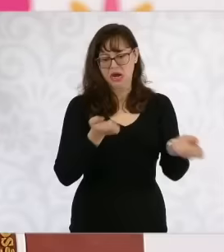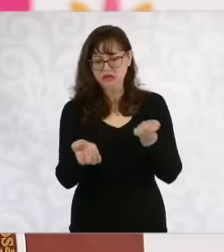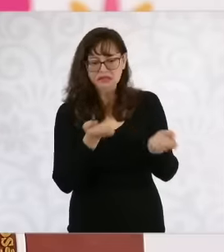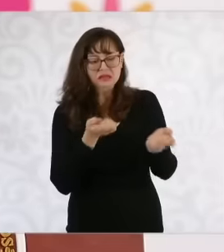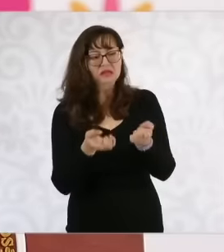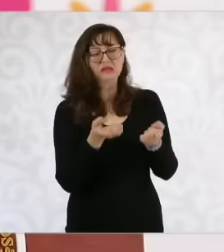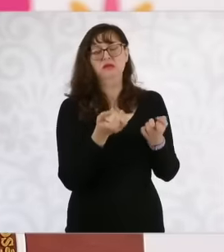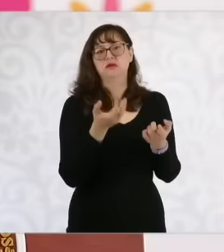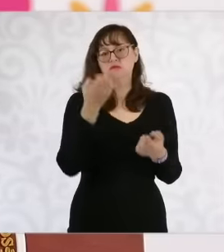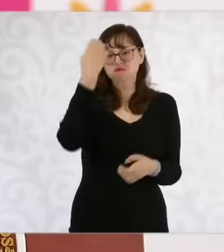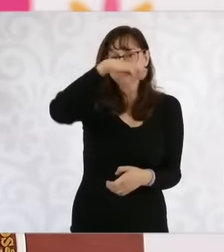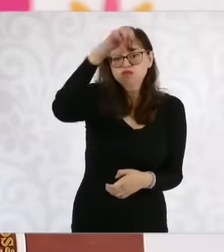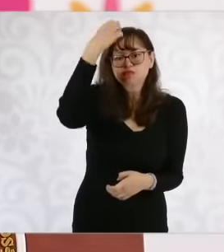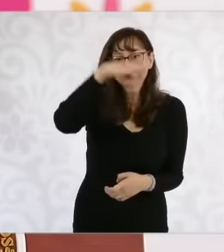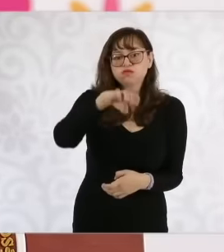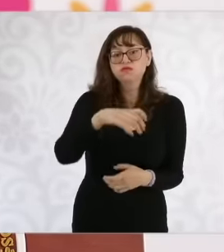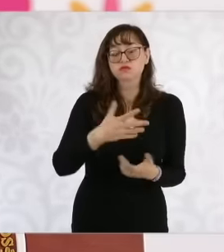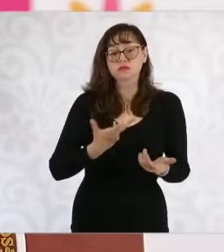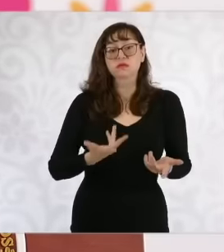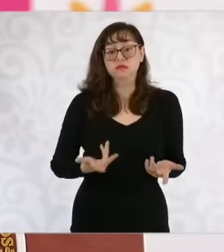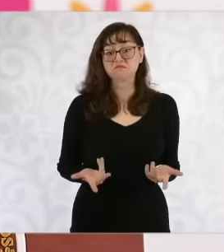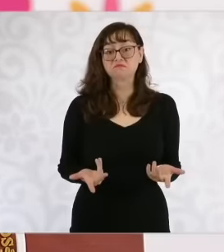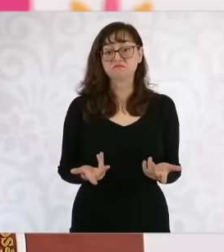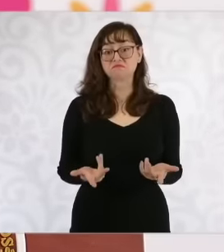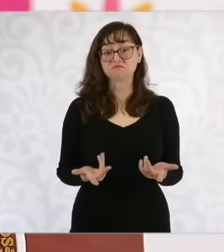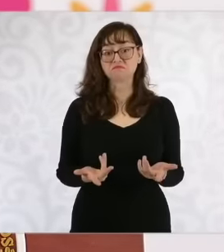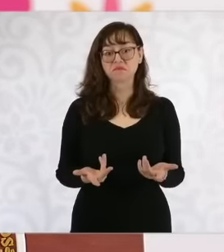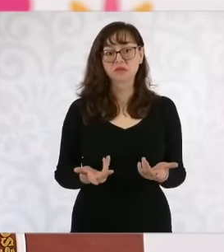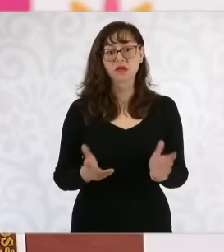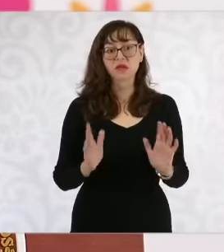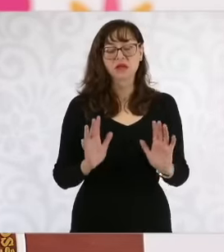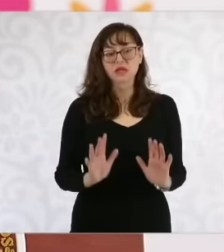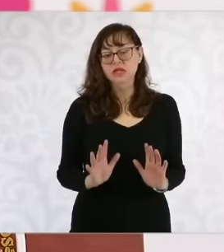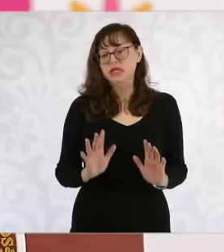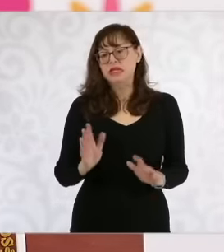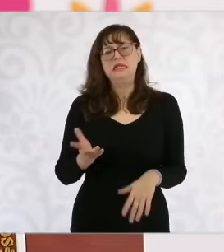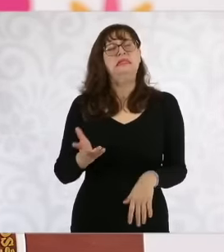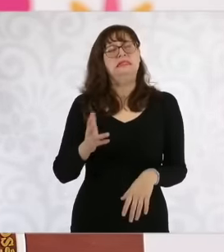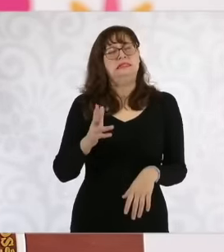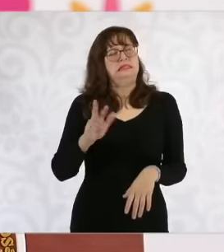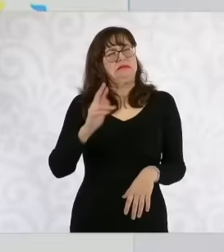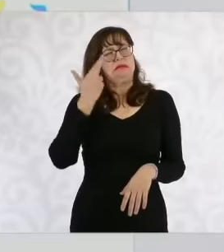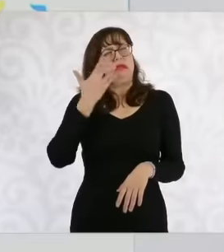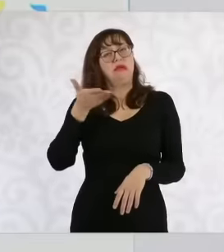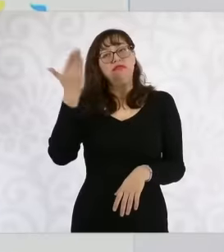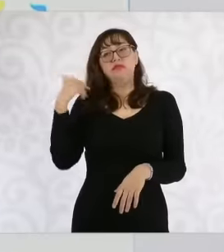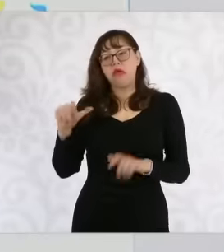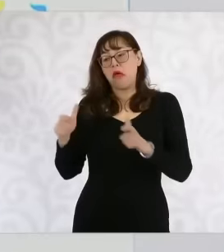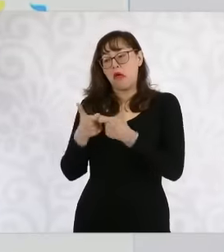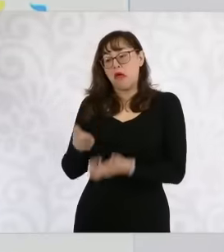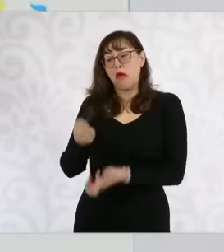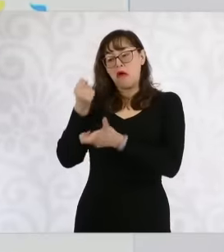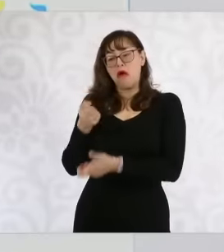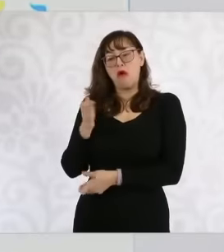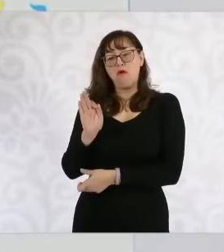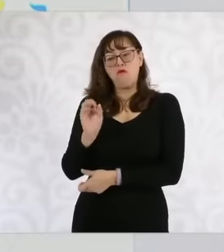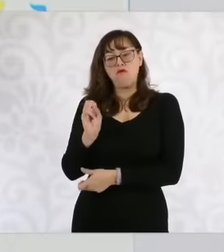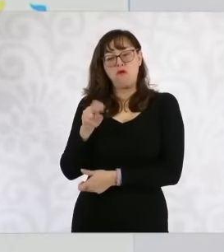at the same time, no matter how much it has been said that the fund and all this, there is a budget